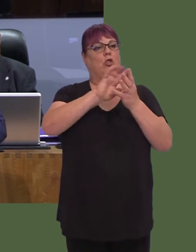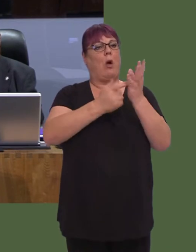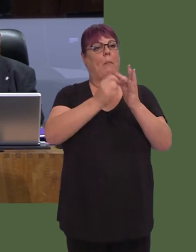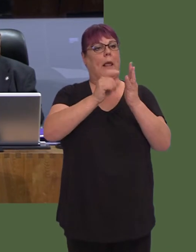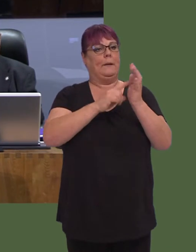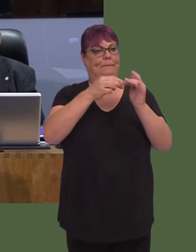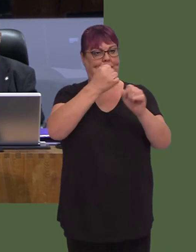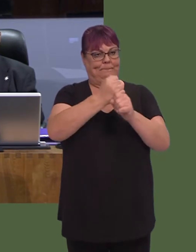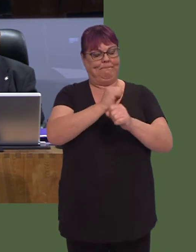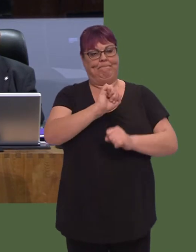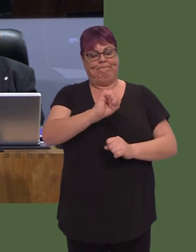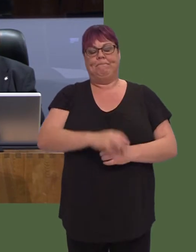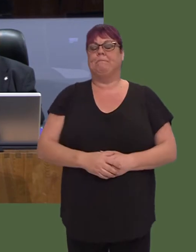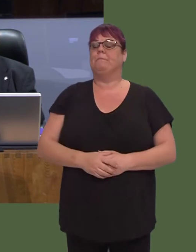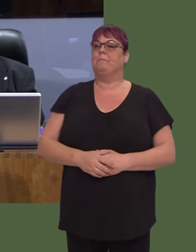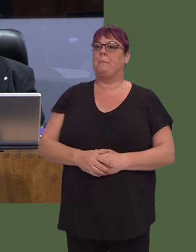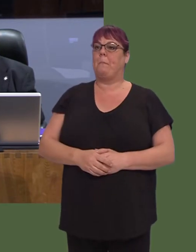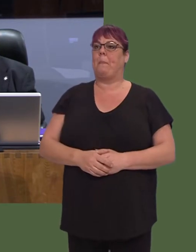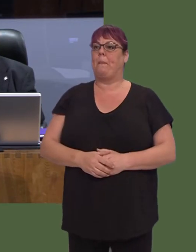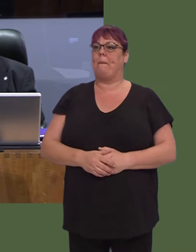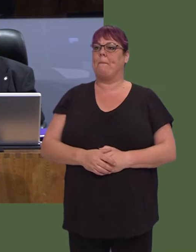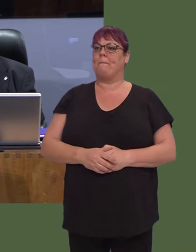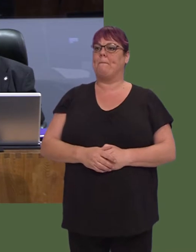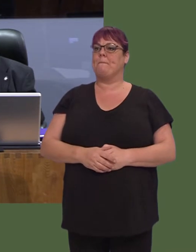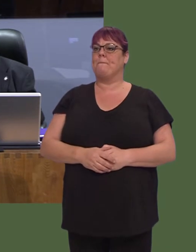First Minister, in light of this weekend's devastating floods, do you consider your decision